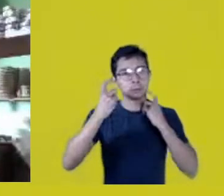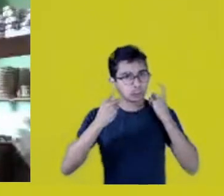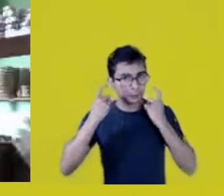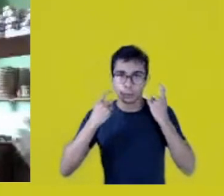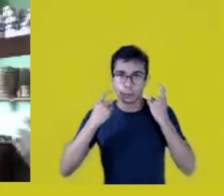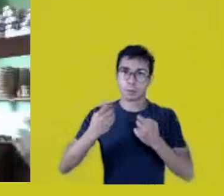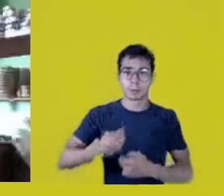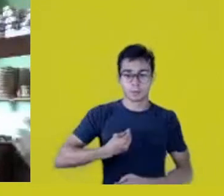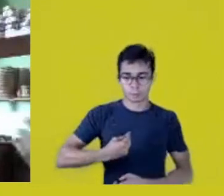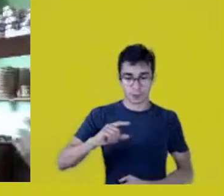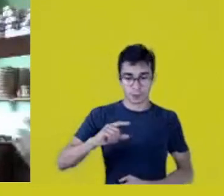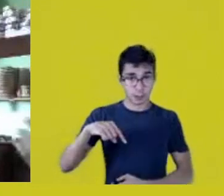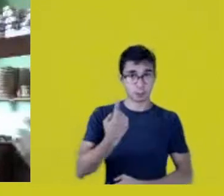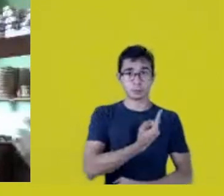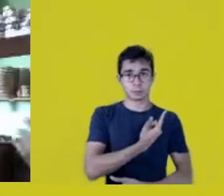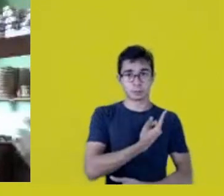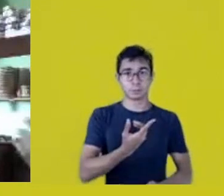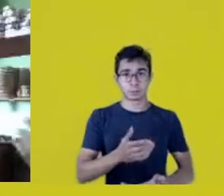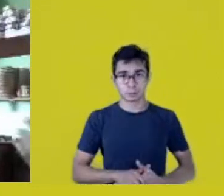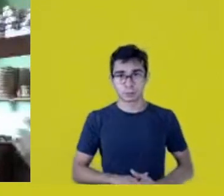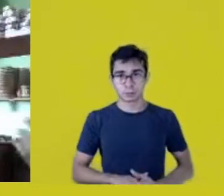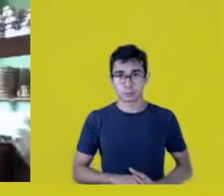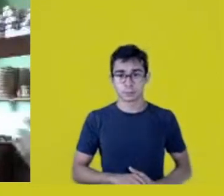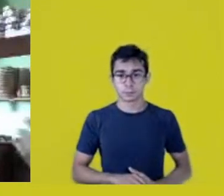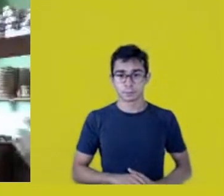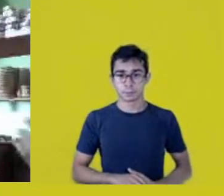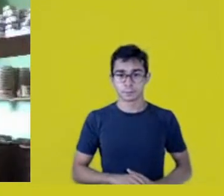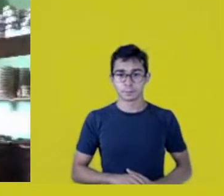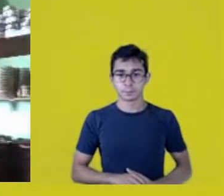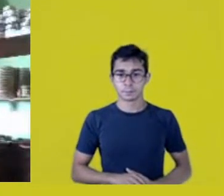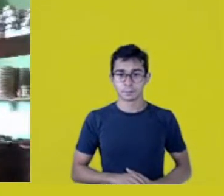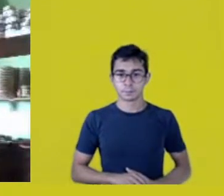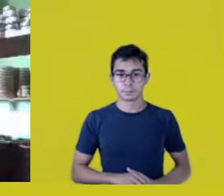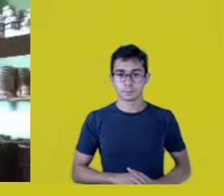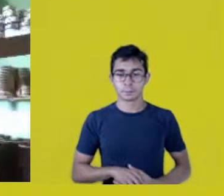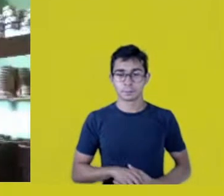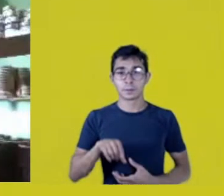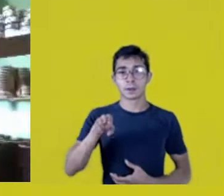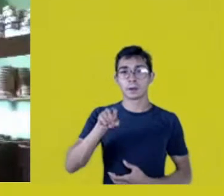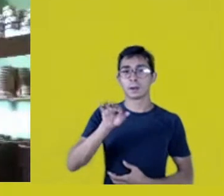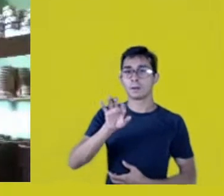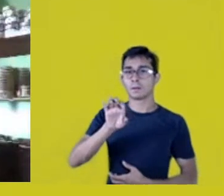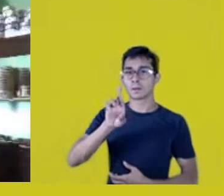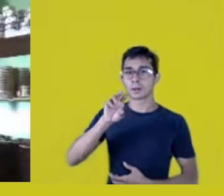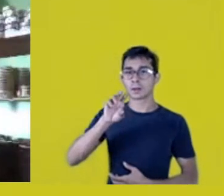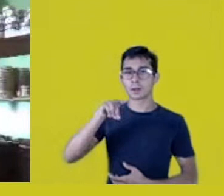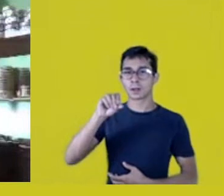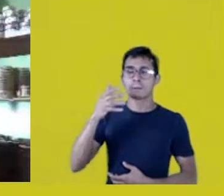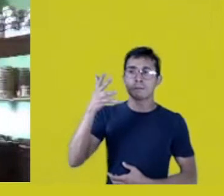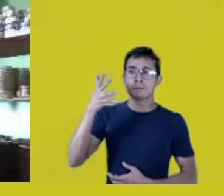Hearing Fernanda’s argument made me think about other things,